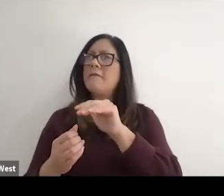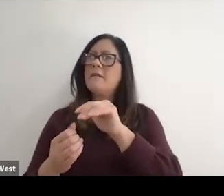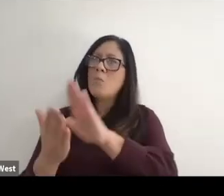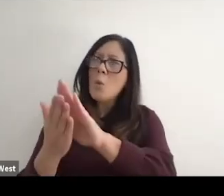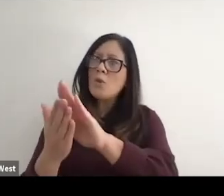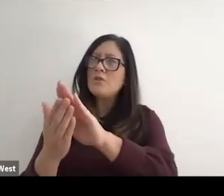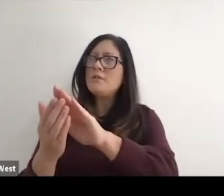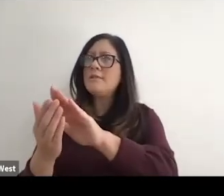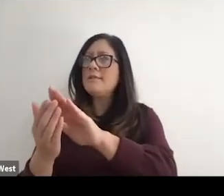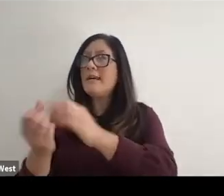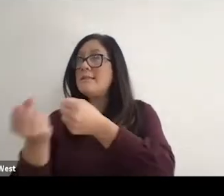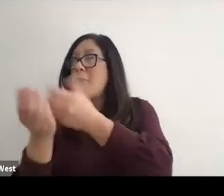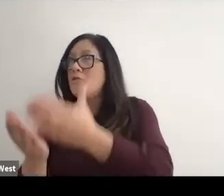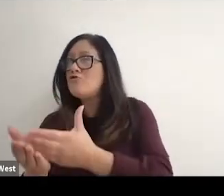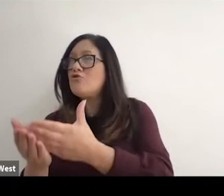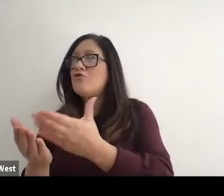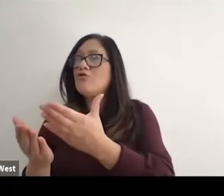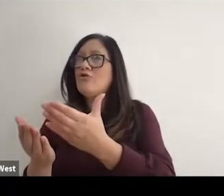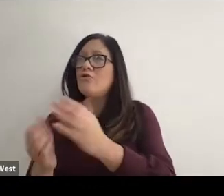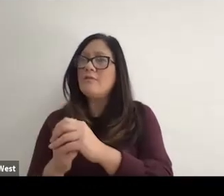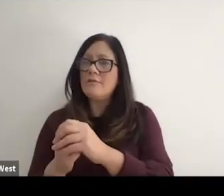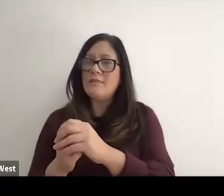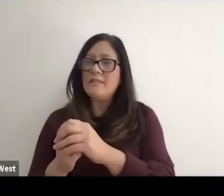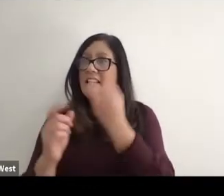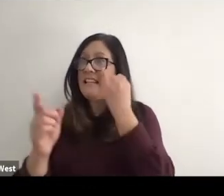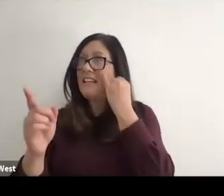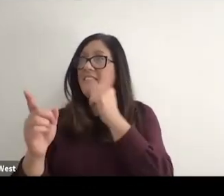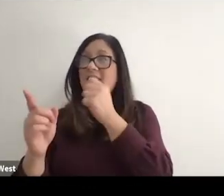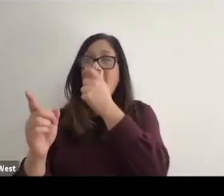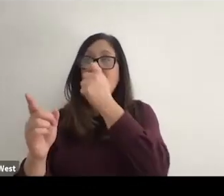Then, if that sponsor wasn't interested in the in the Paralympics as well.